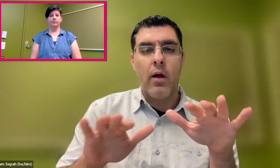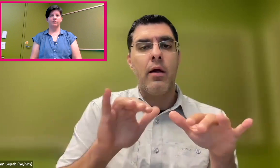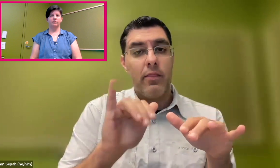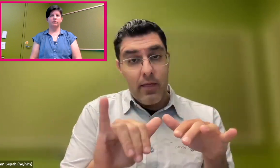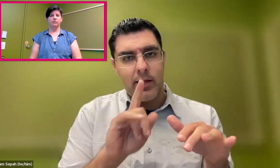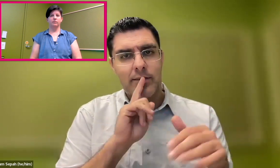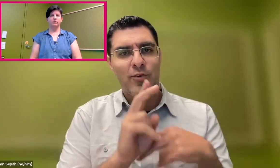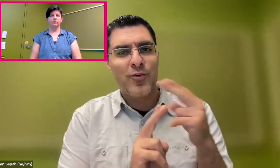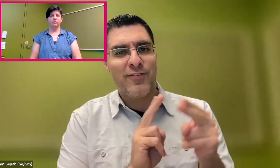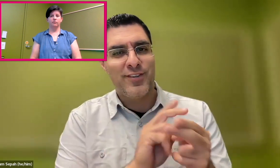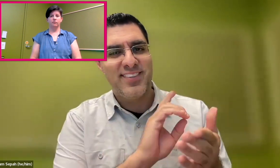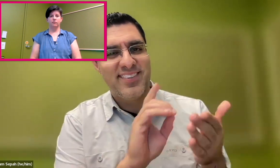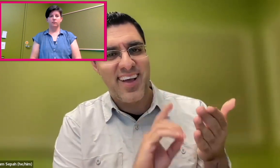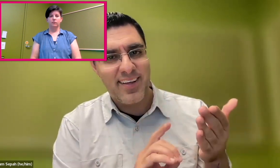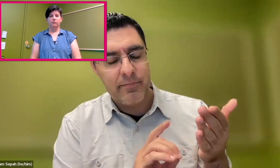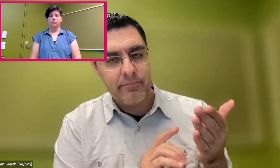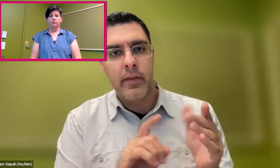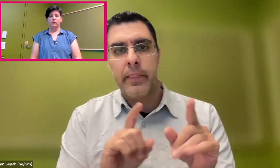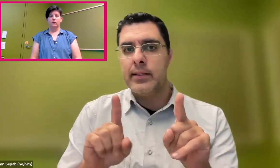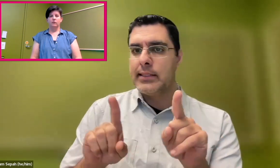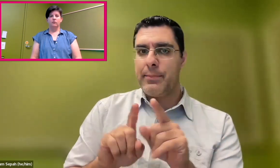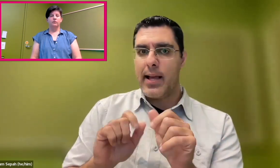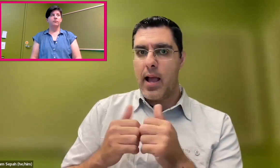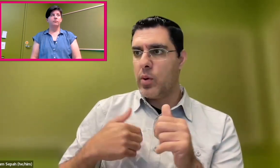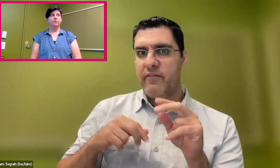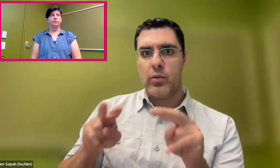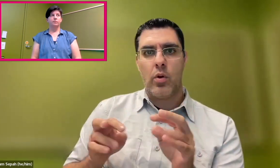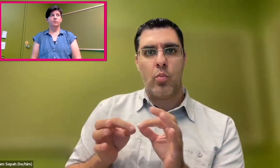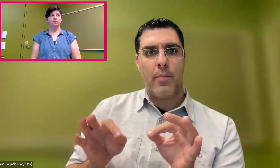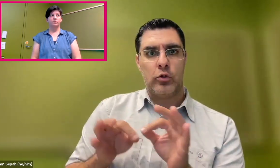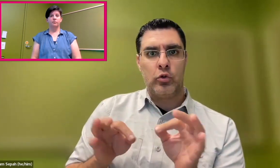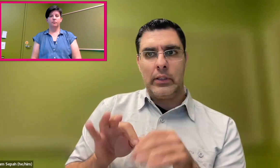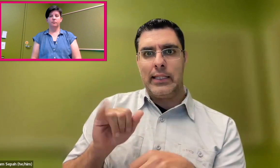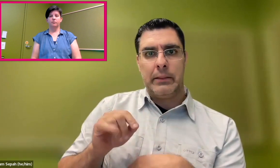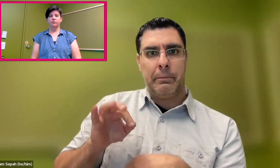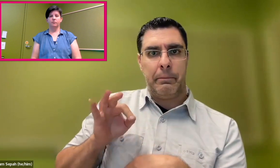There are curb cuts everywhere-- so another example of universal design.